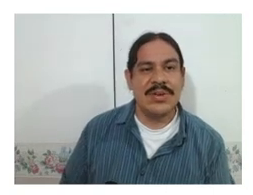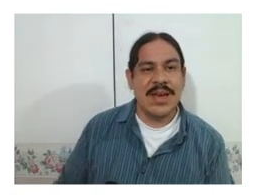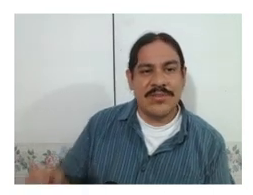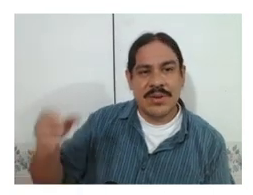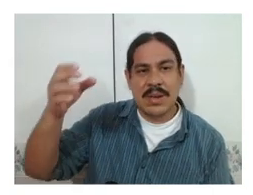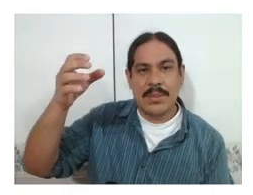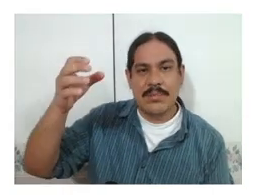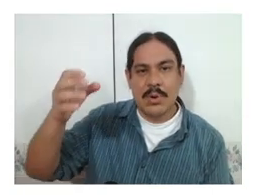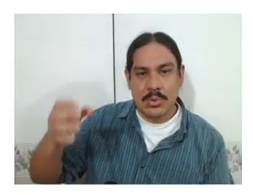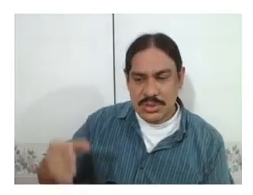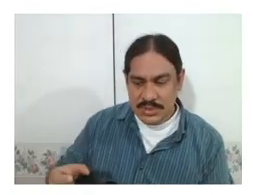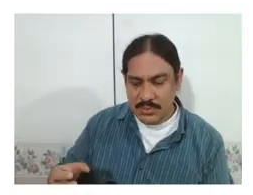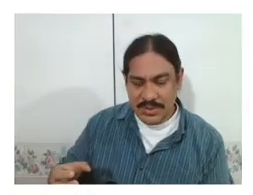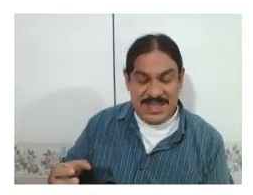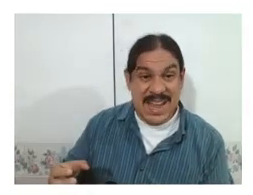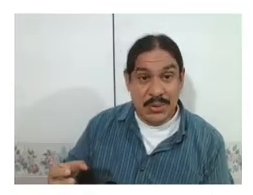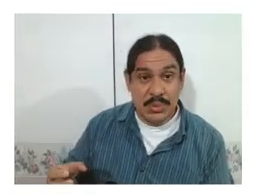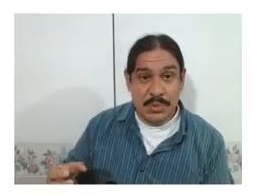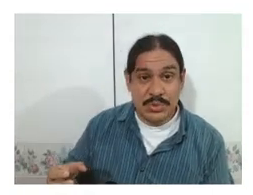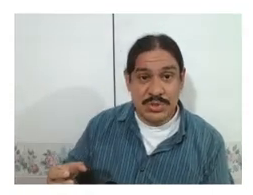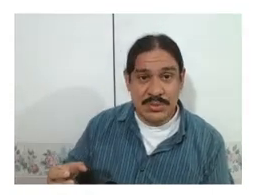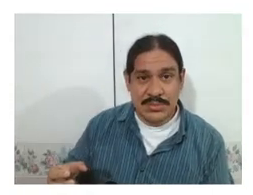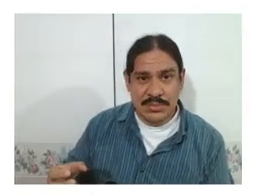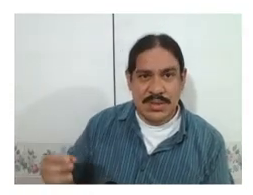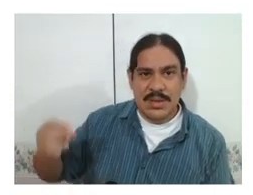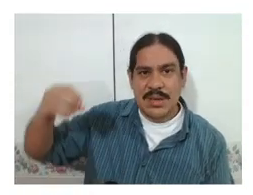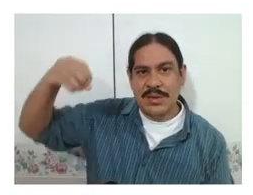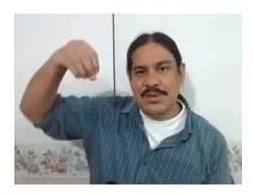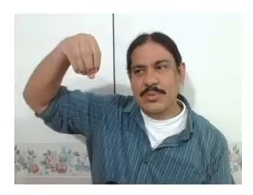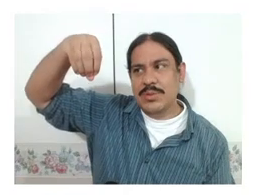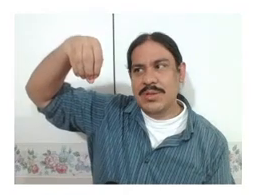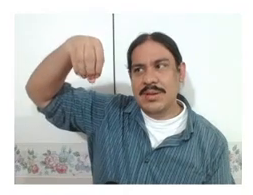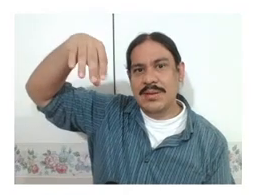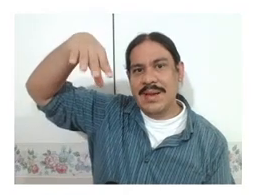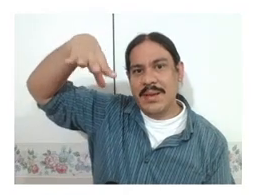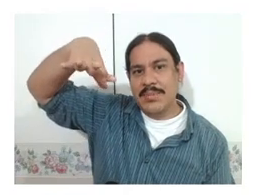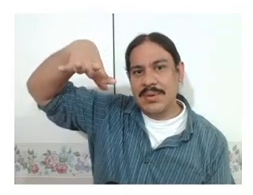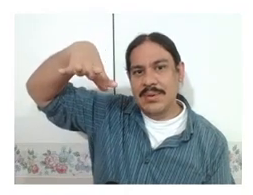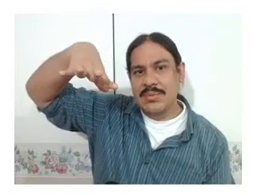have 'post' with a downward motion and you have the